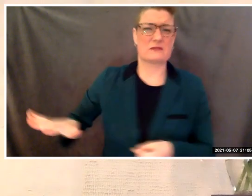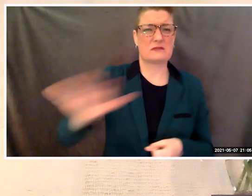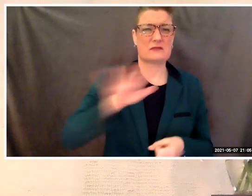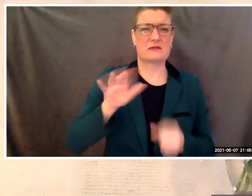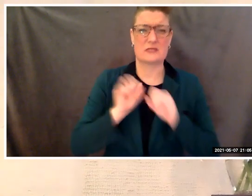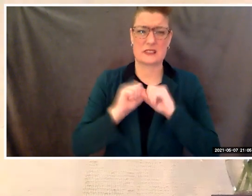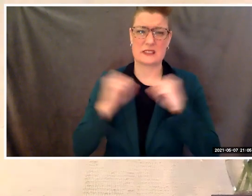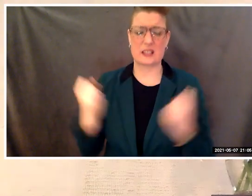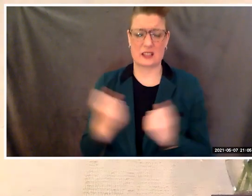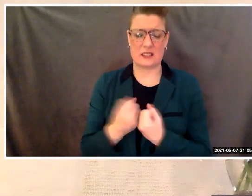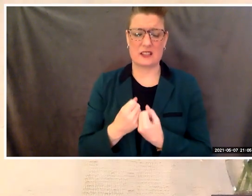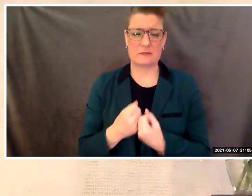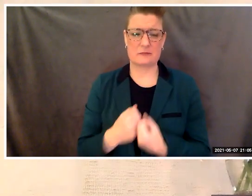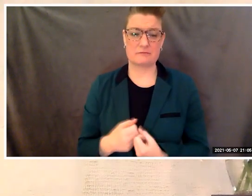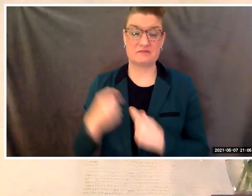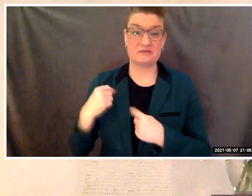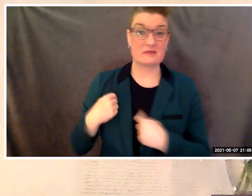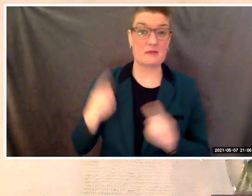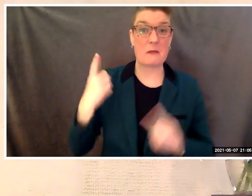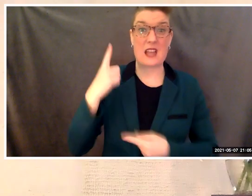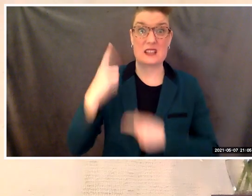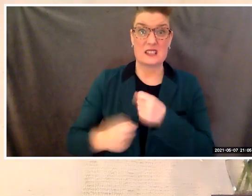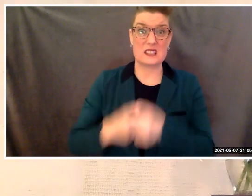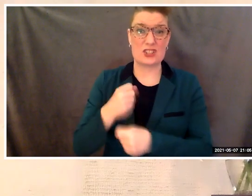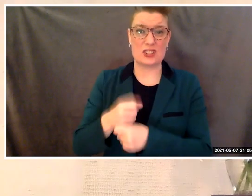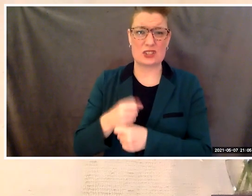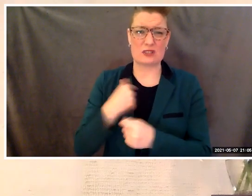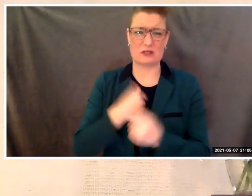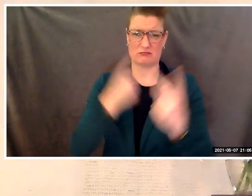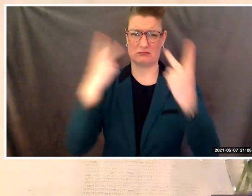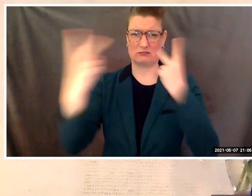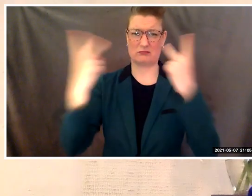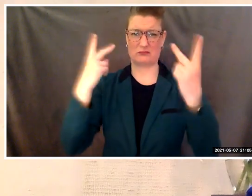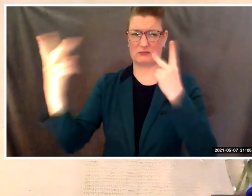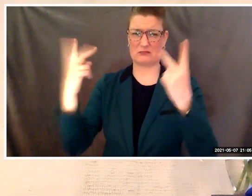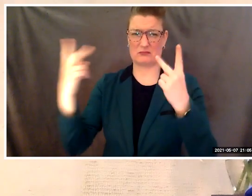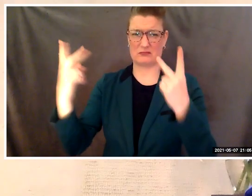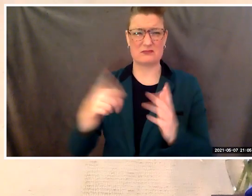In this past year, we've witnessed the senseless deaths